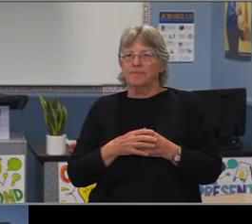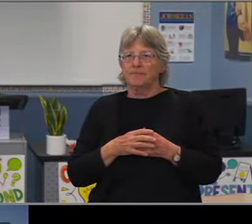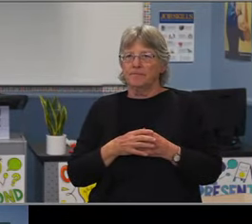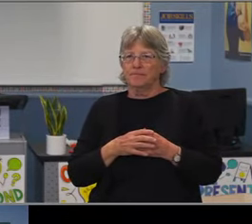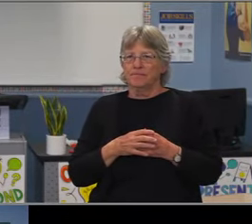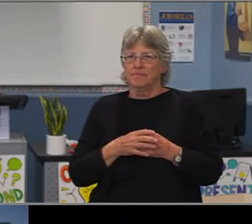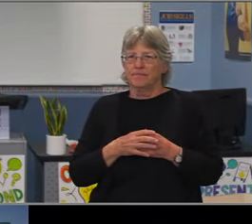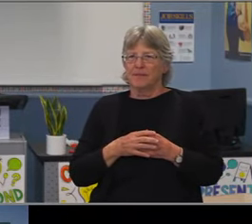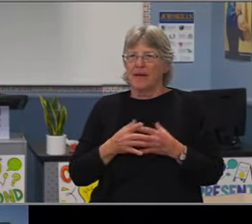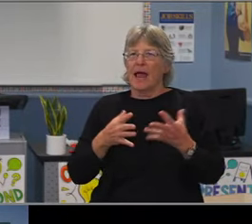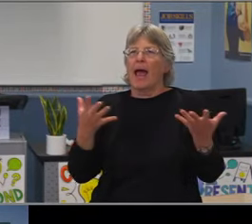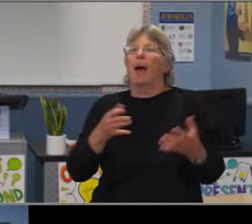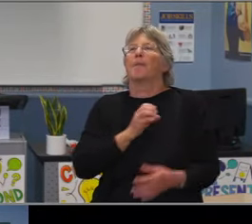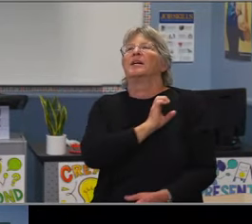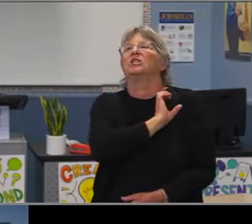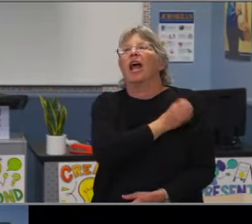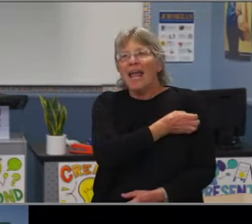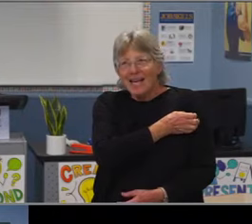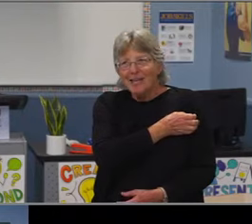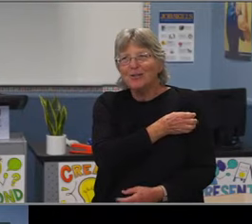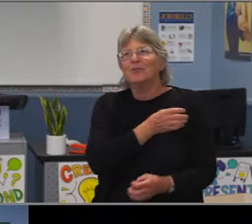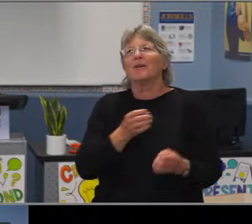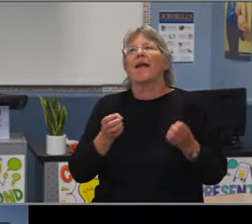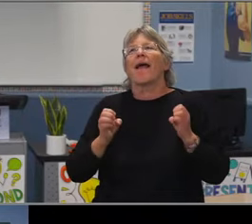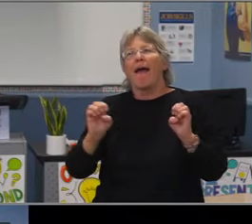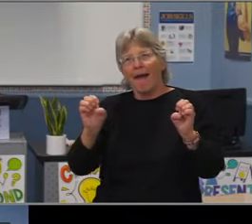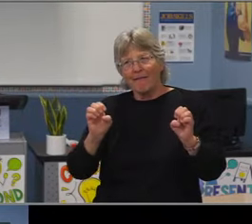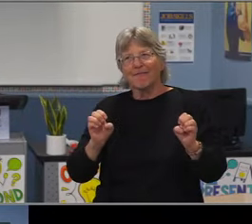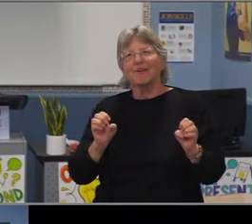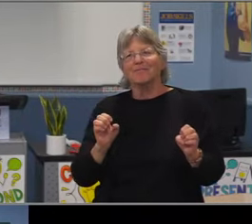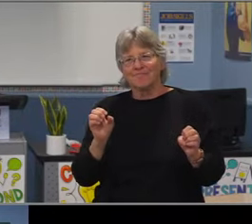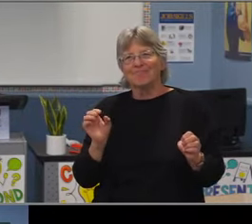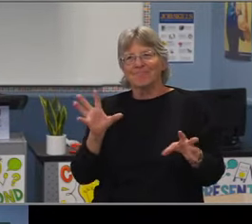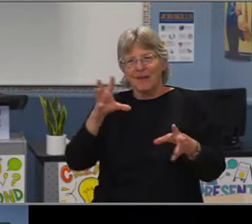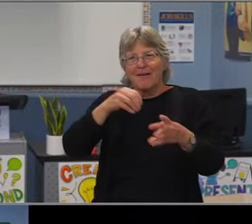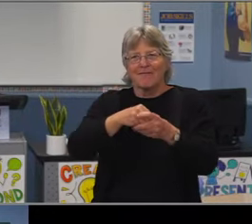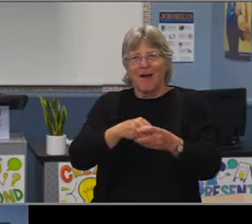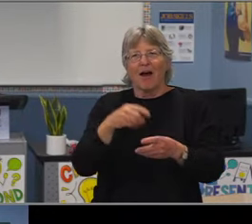Really in keeping with superintendent, Dr. Baker's equity and excellence agenda,